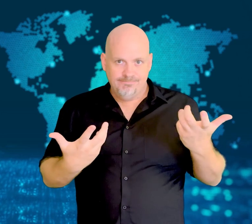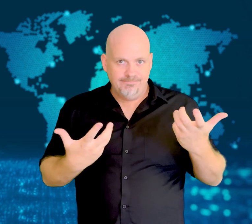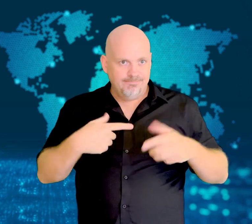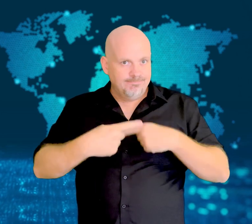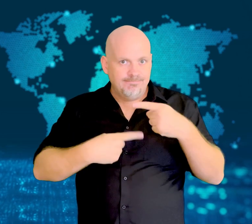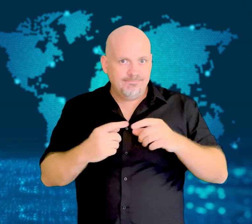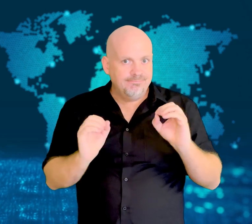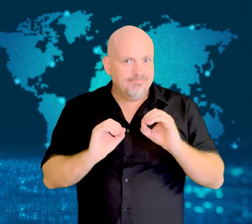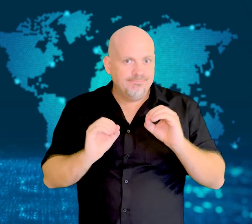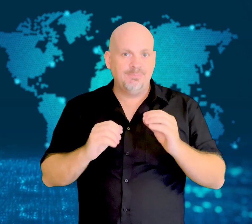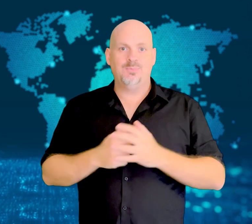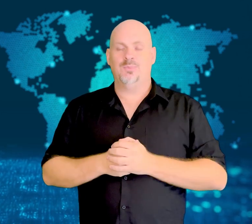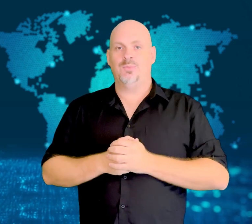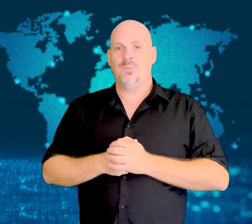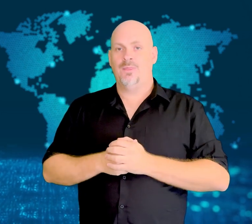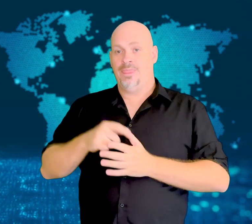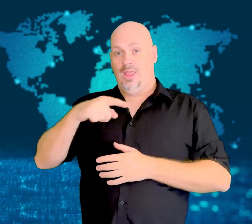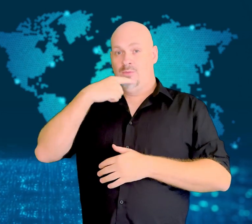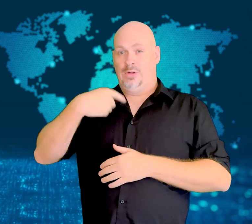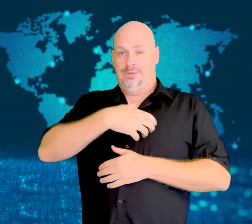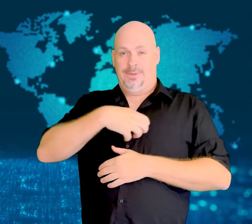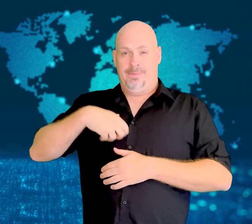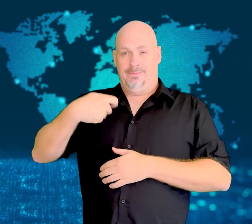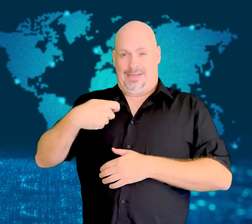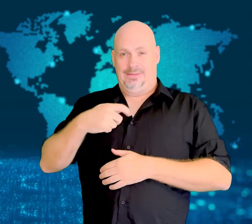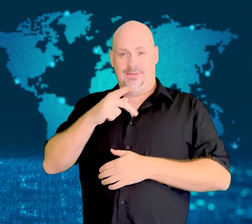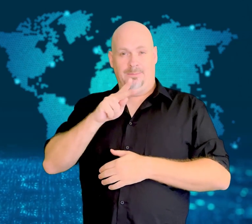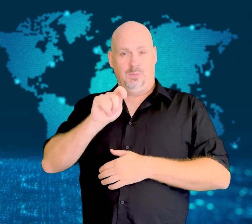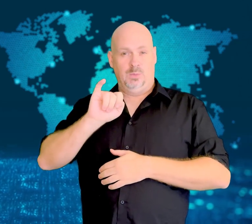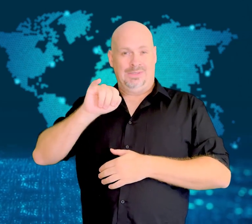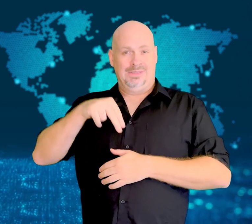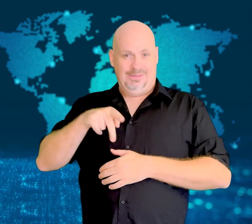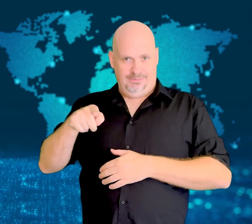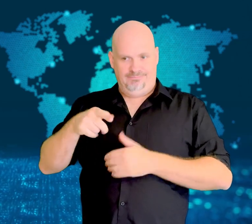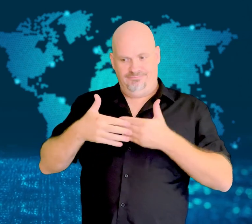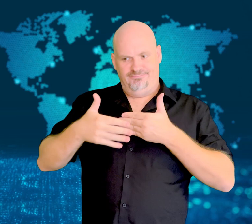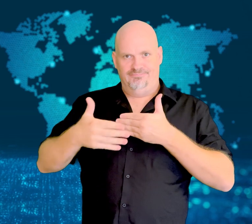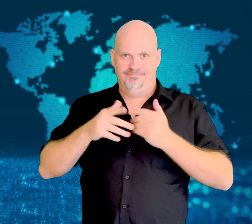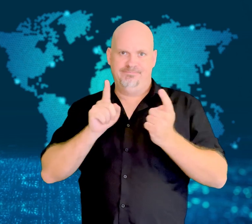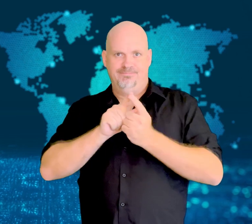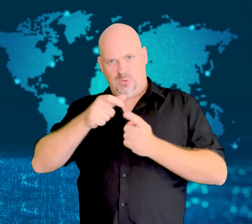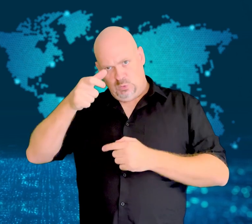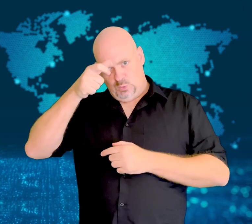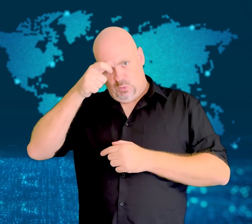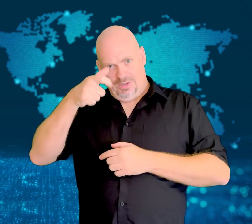Putin is planning to meet with Turkey's president this week to discuss